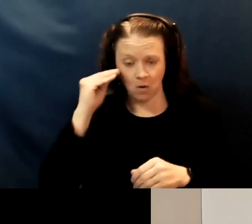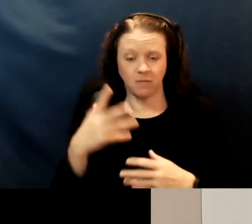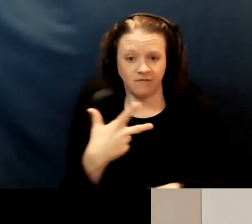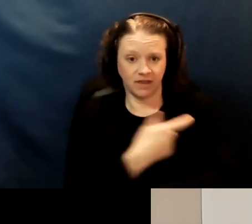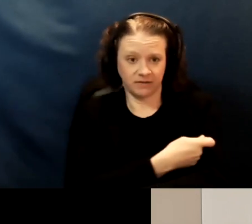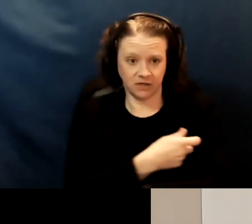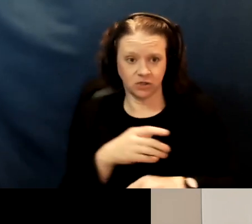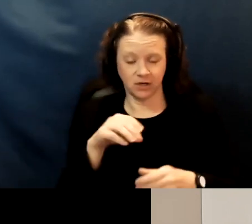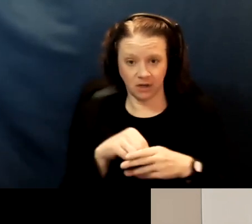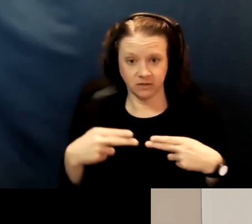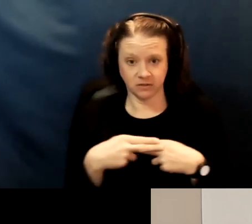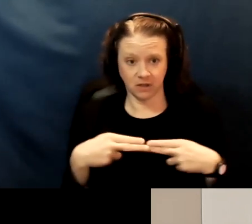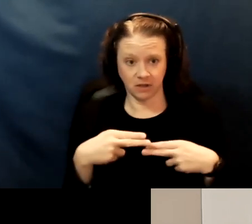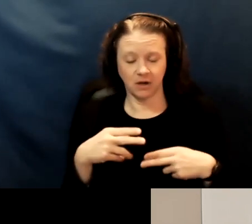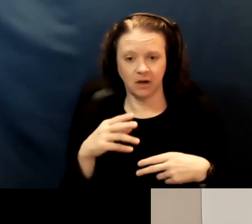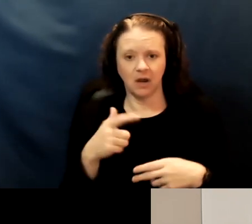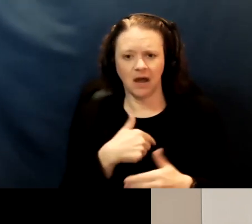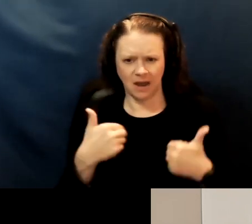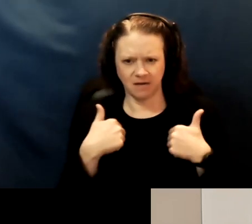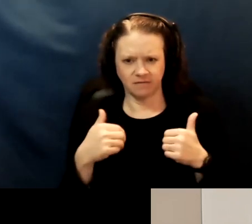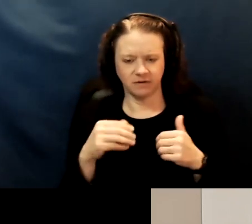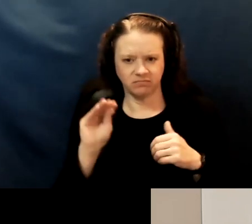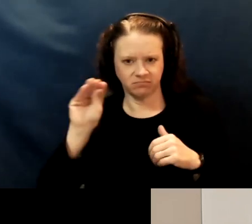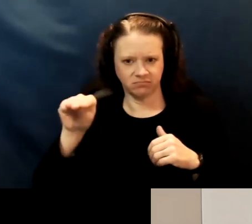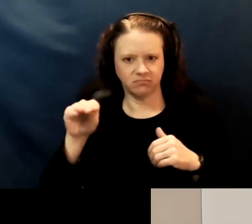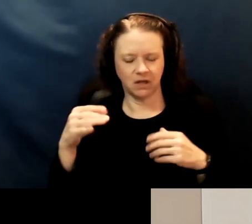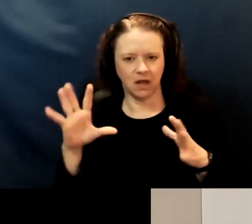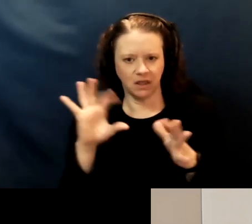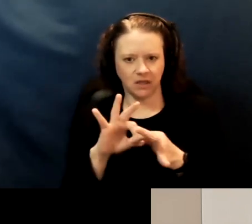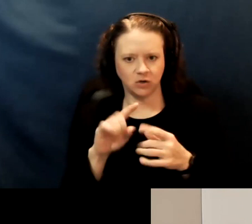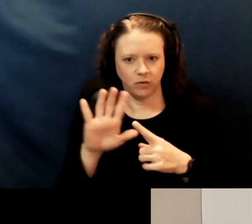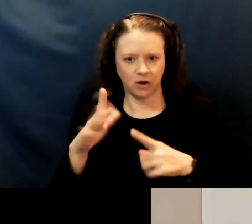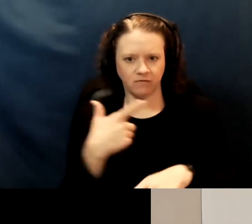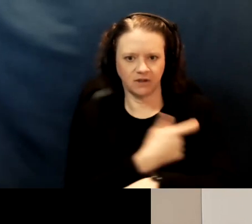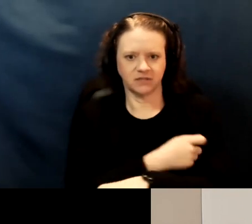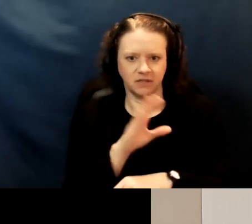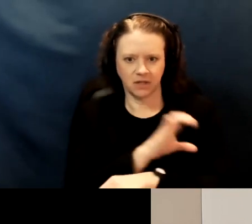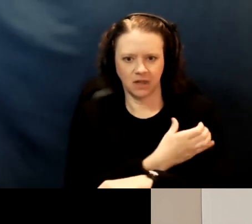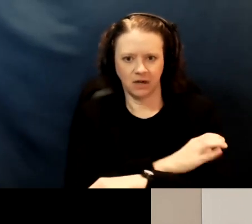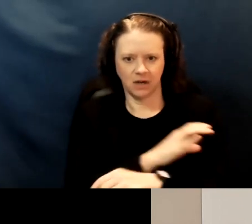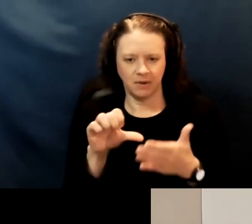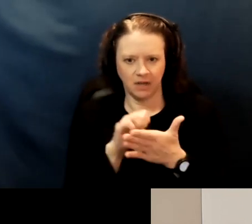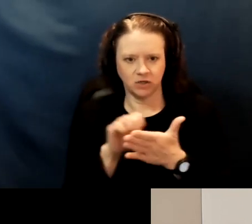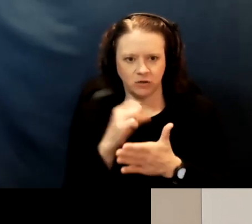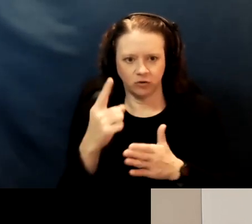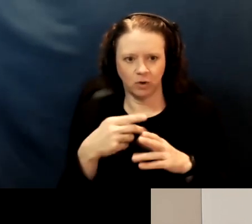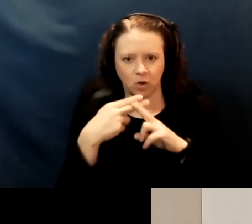In the slides is a link to their vaccines clinic page, and there's one called Fox Home Health.